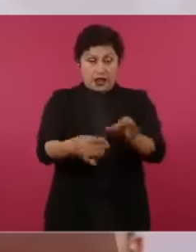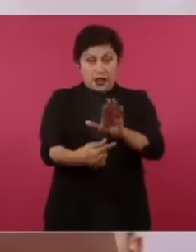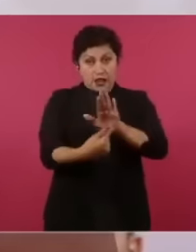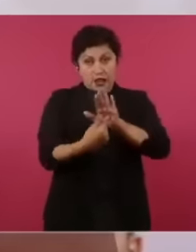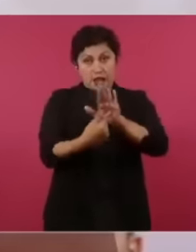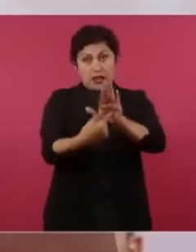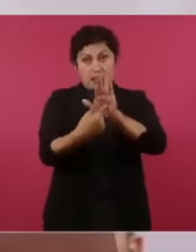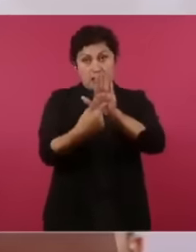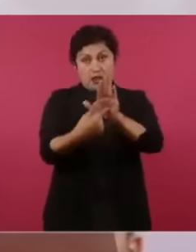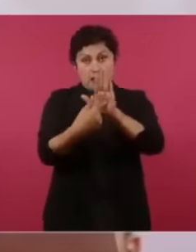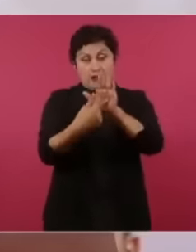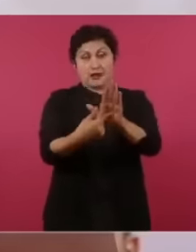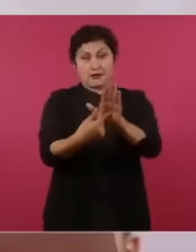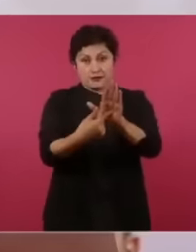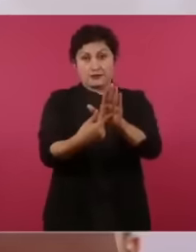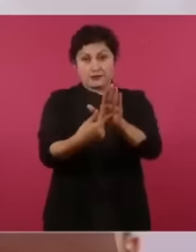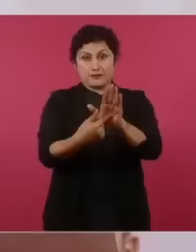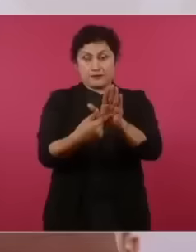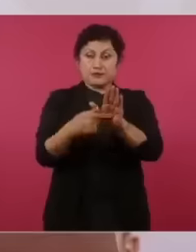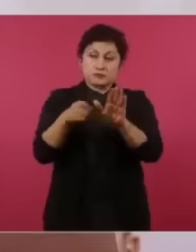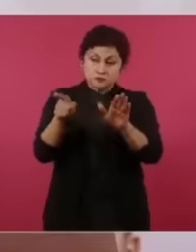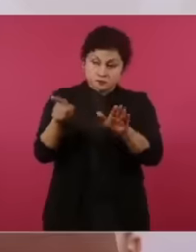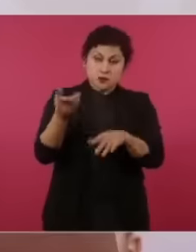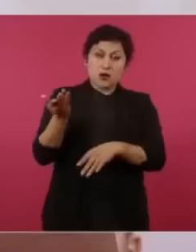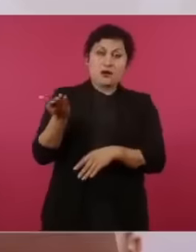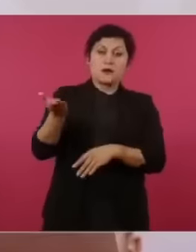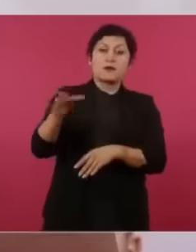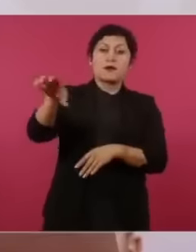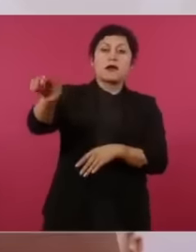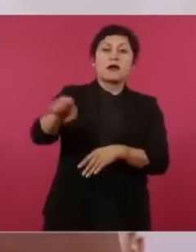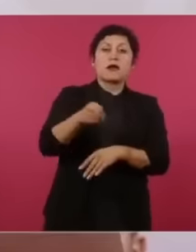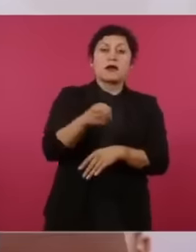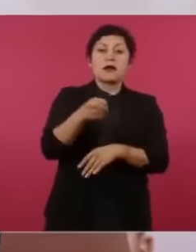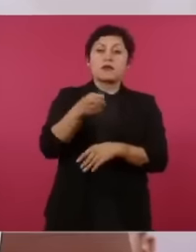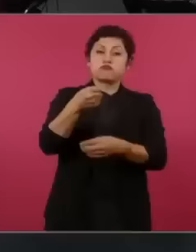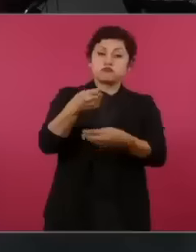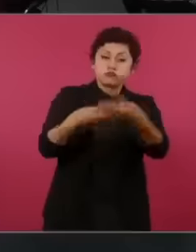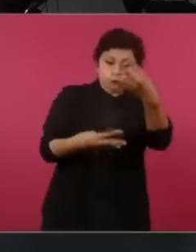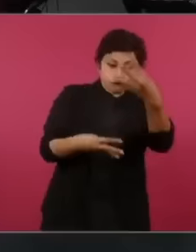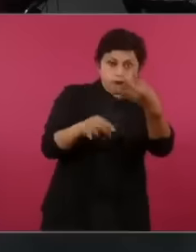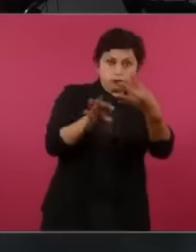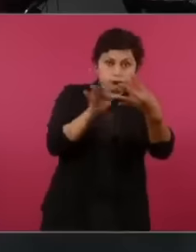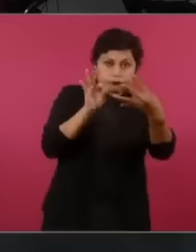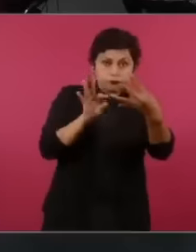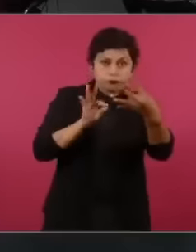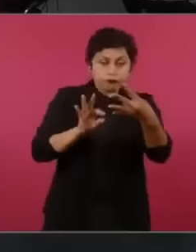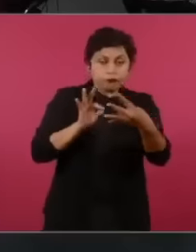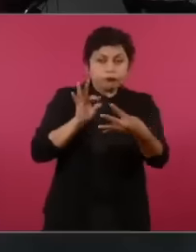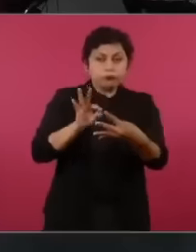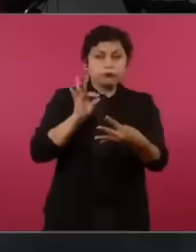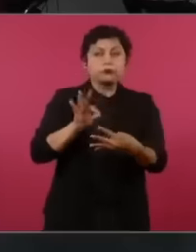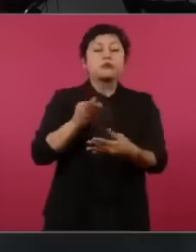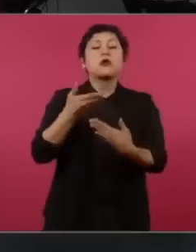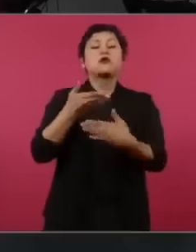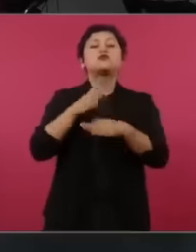Selection of the orders of judges